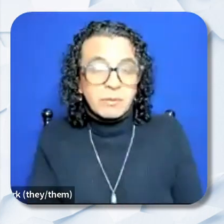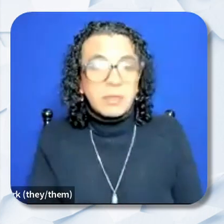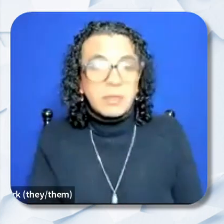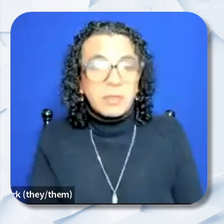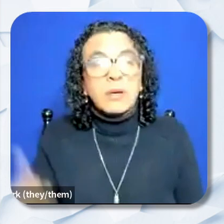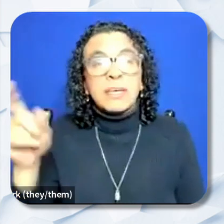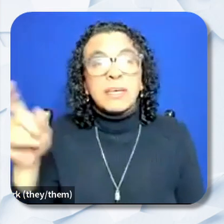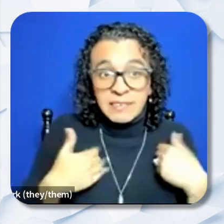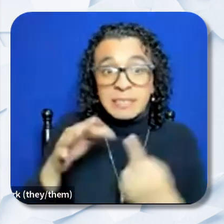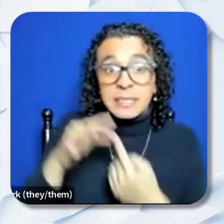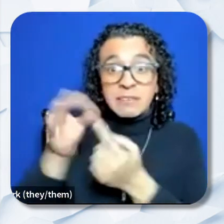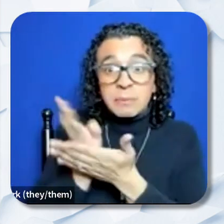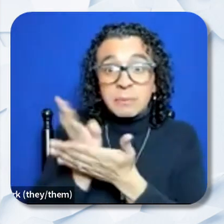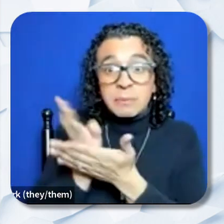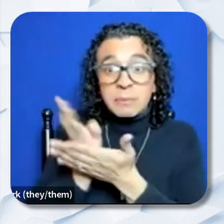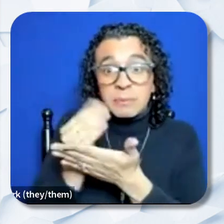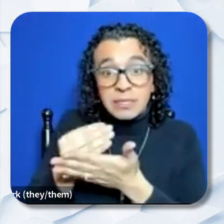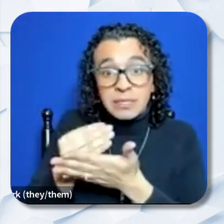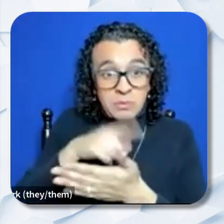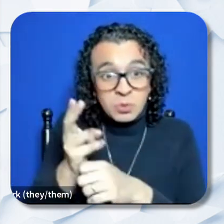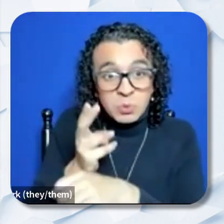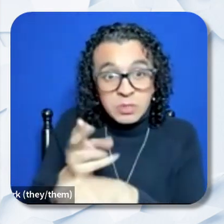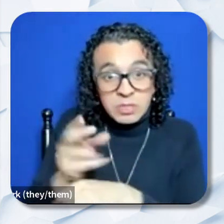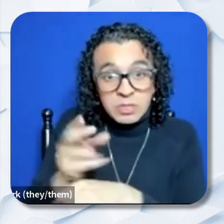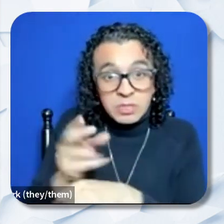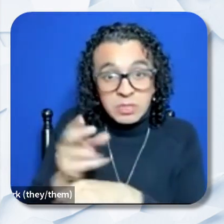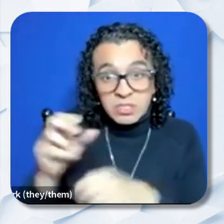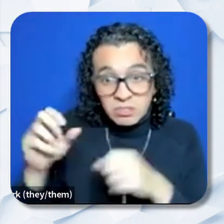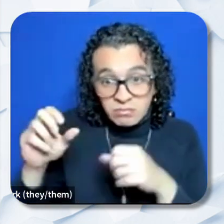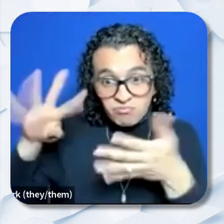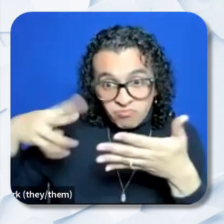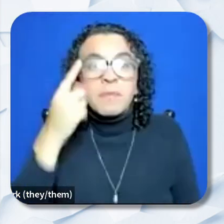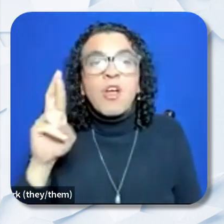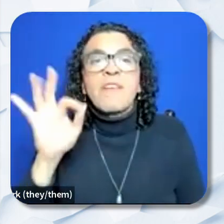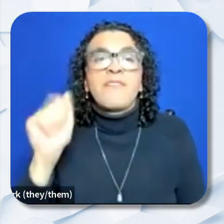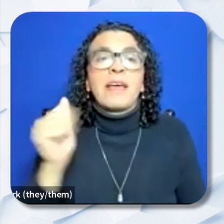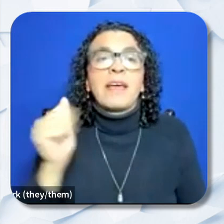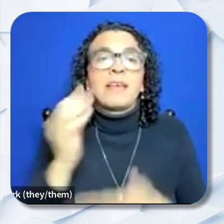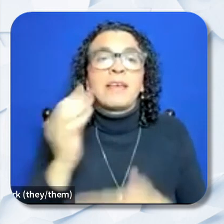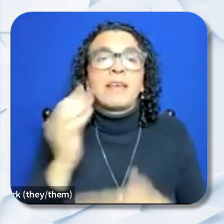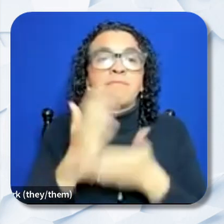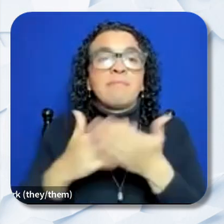a specific Budget Sheet to use? RFA. Section 5 Part B has a budget overview applicants may